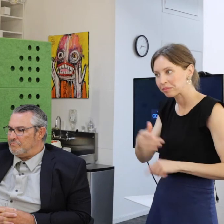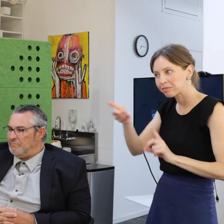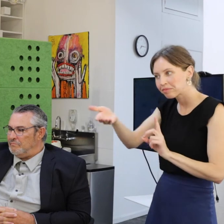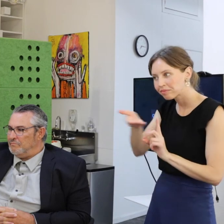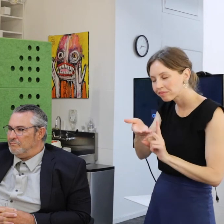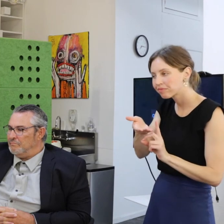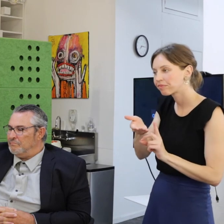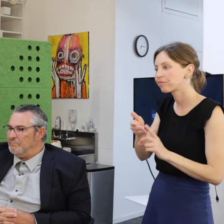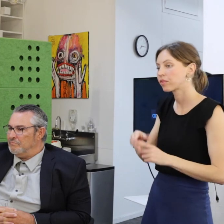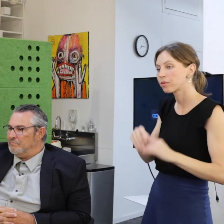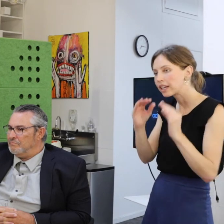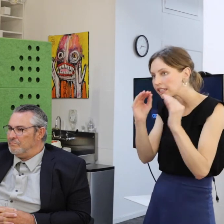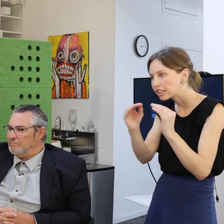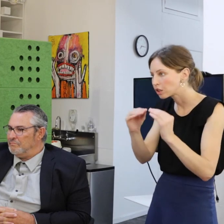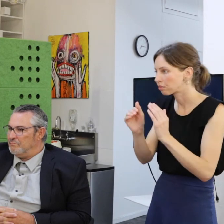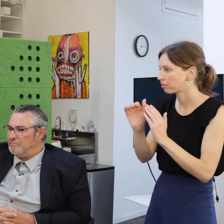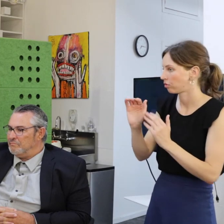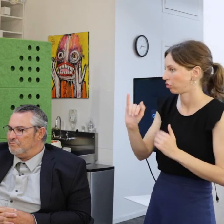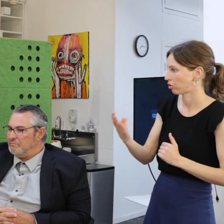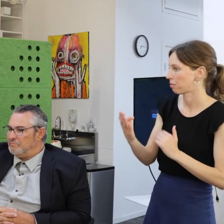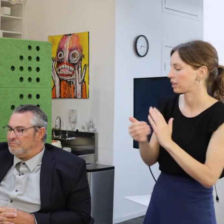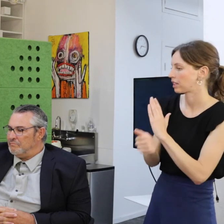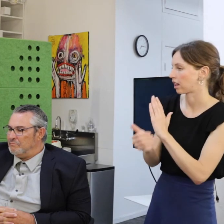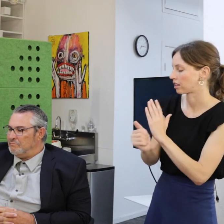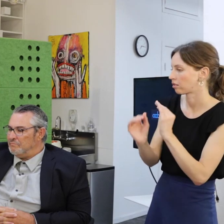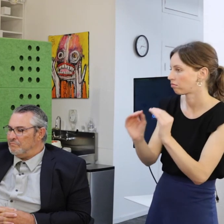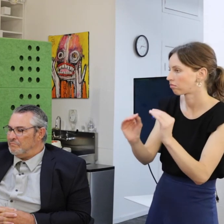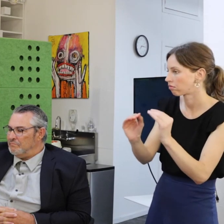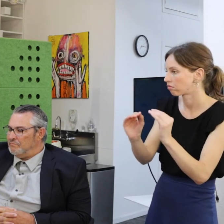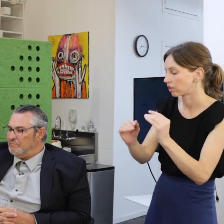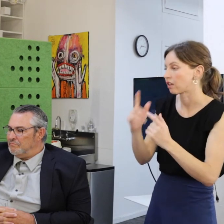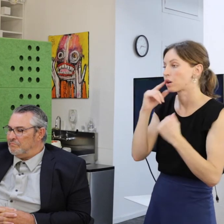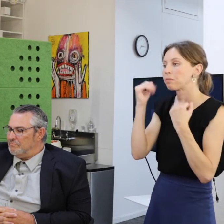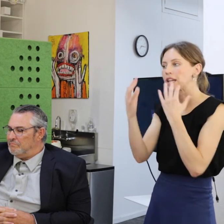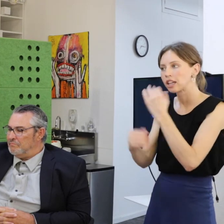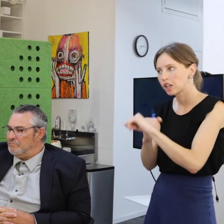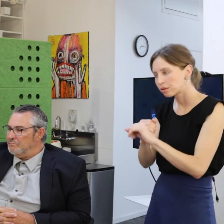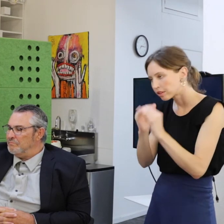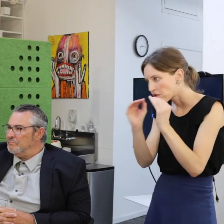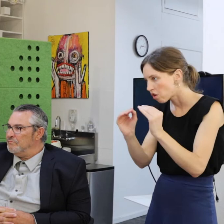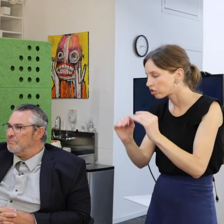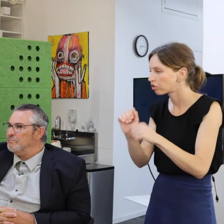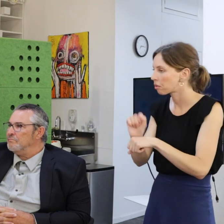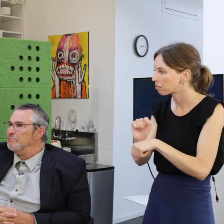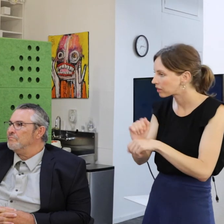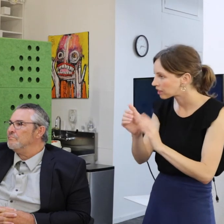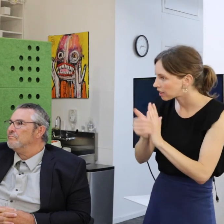And we teach them job skills. For years we taught them job skills and then we send them on their way.